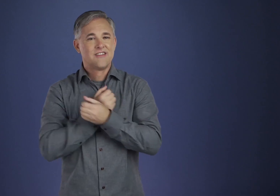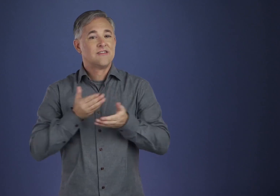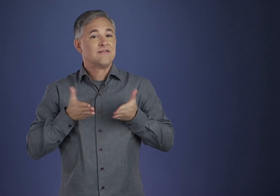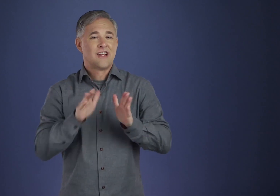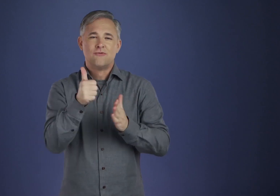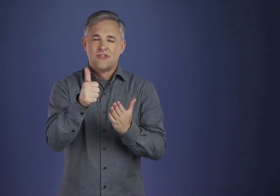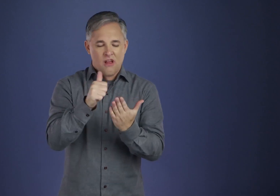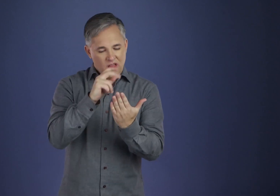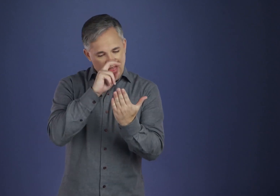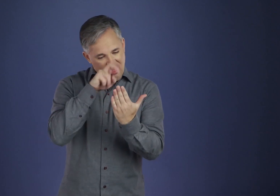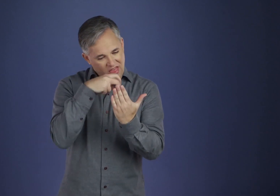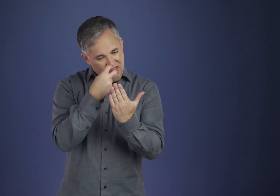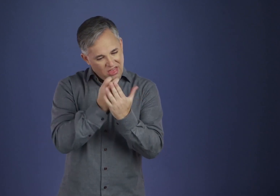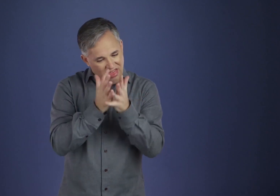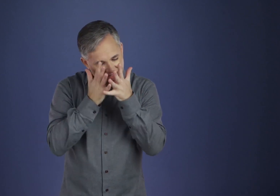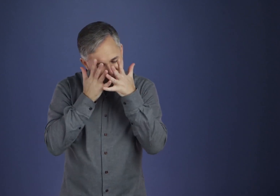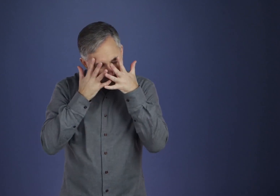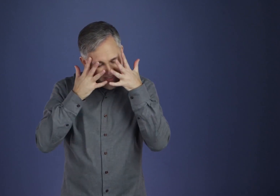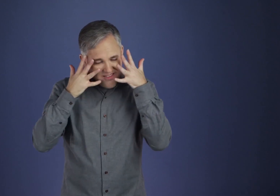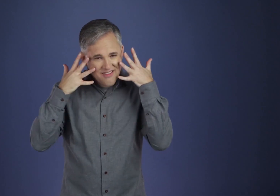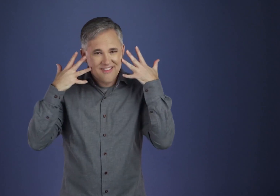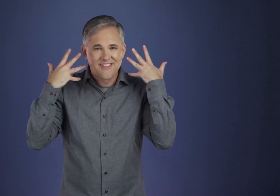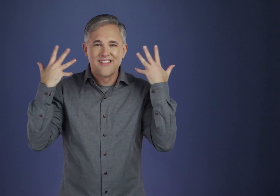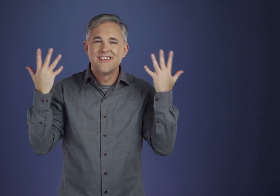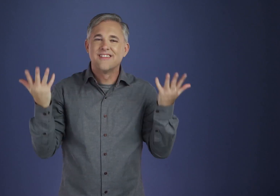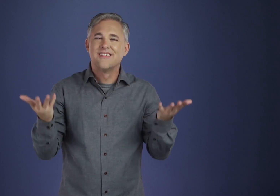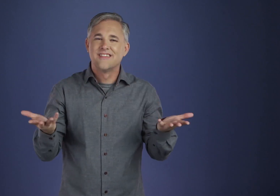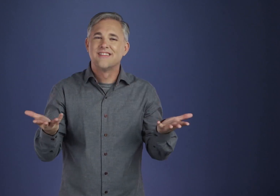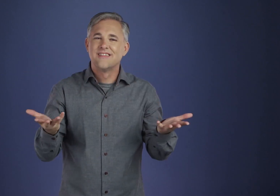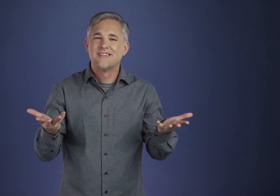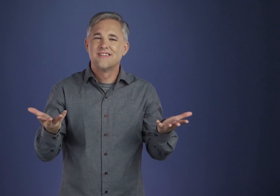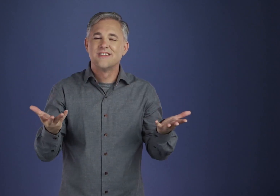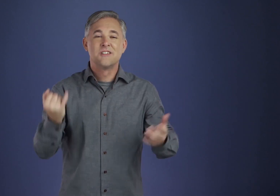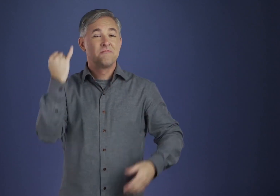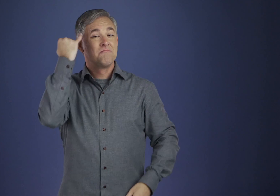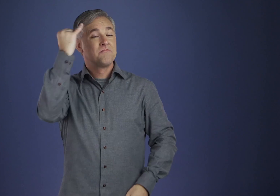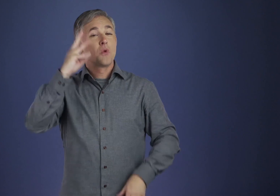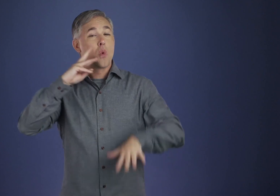beauty, and love of which these magnificent words are the carriers.